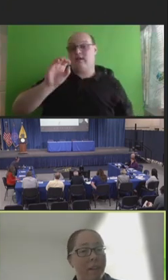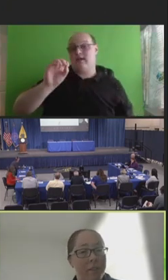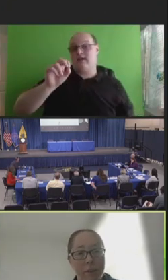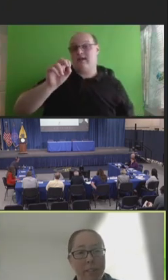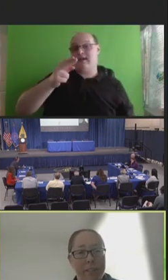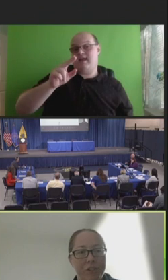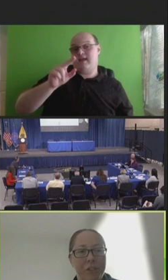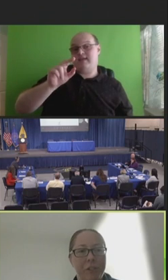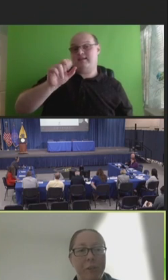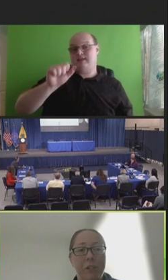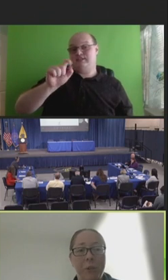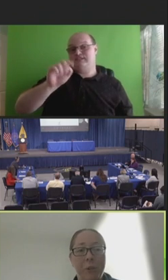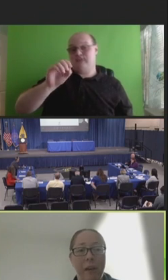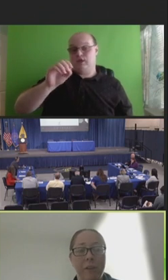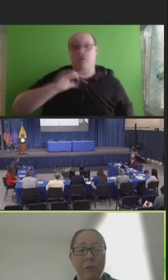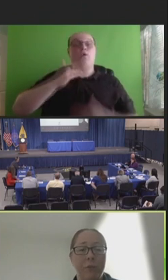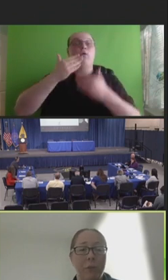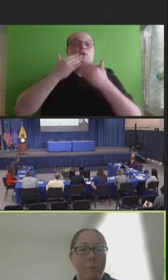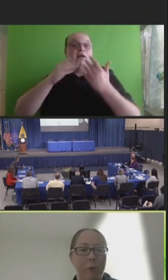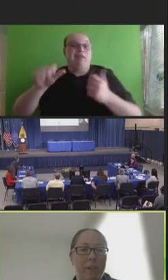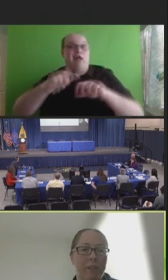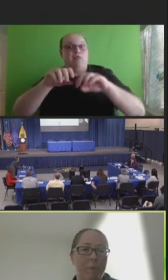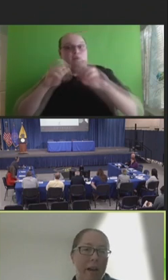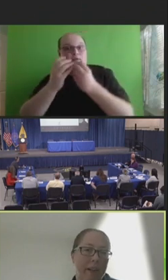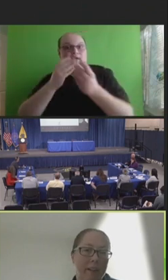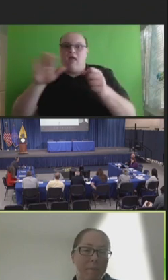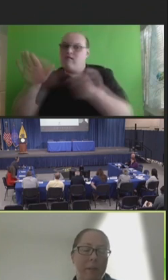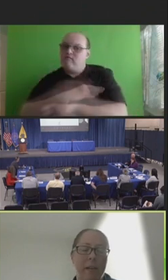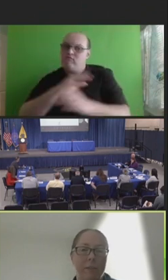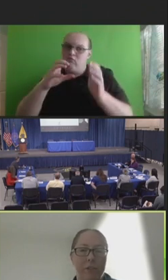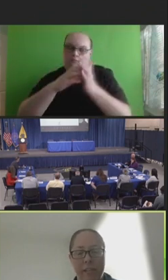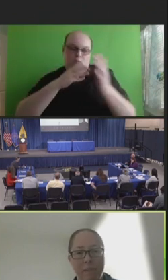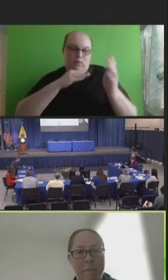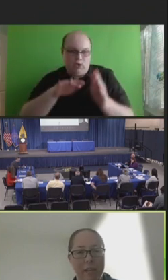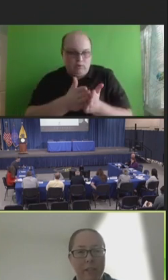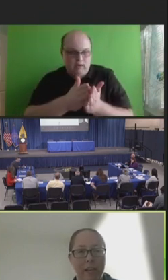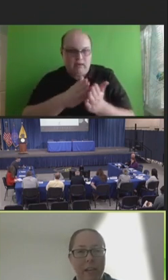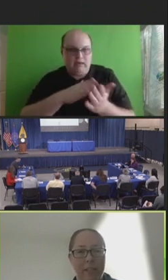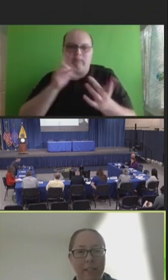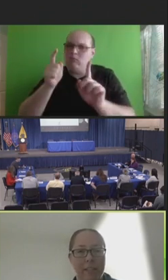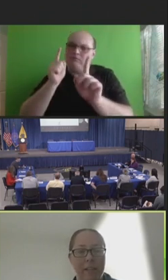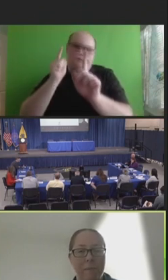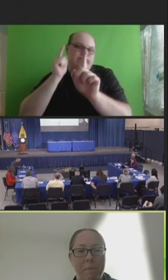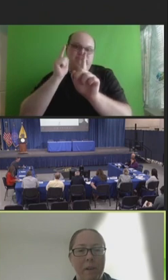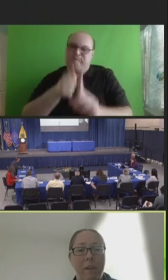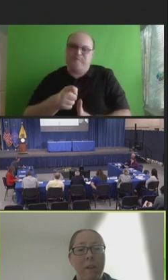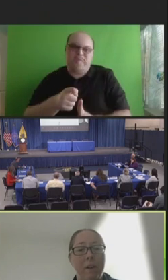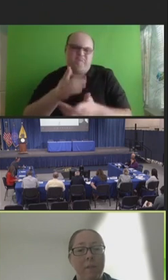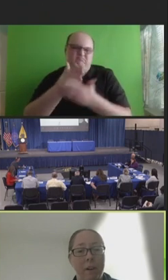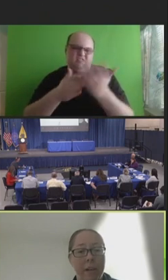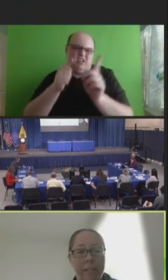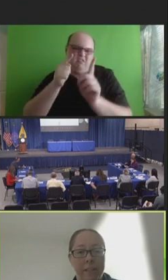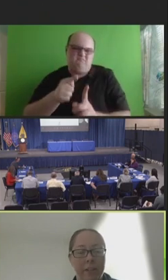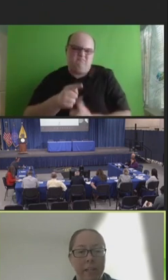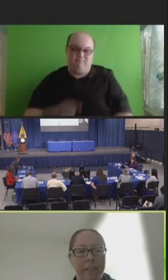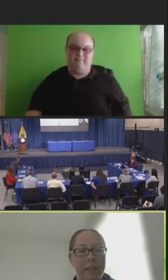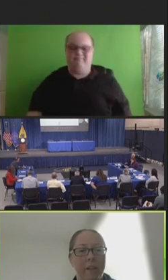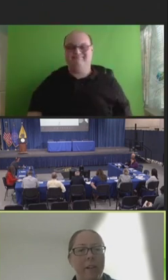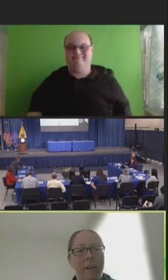Like other organizations, we do have a full report in your packet, but I will just take a minute to highlight some of our activities.